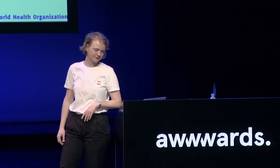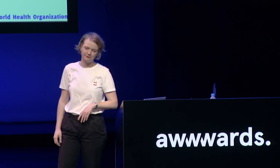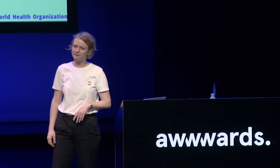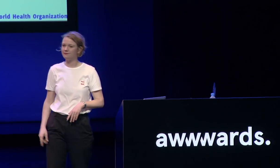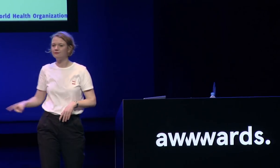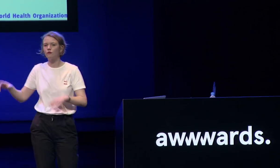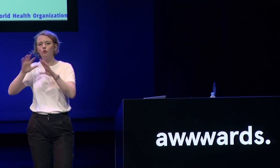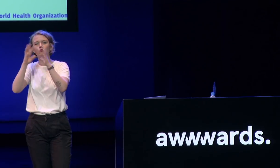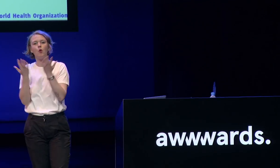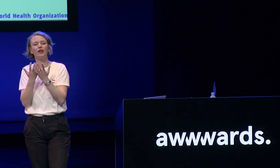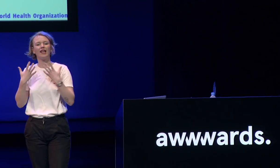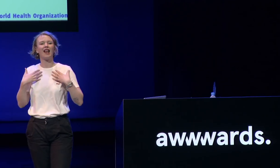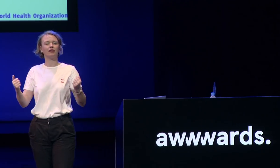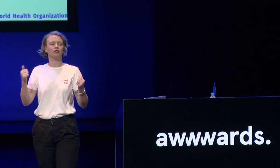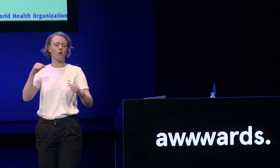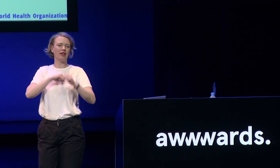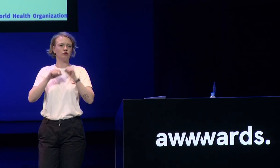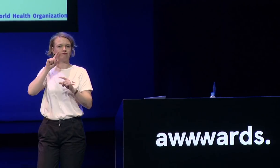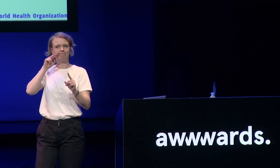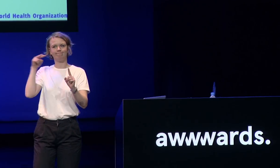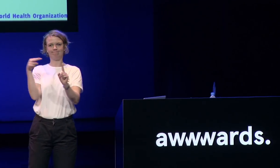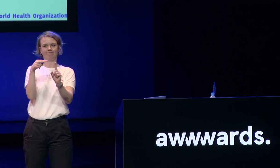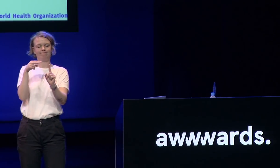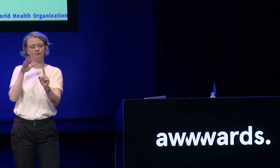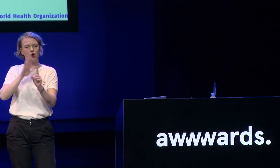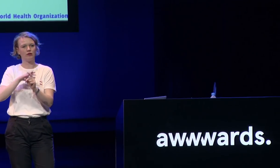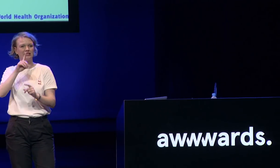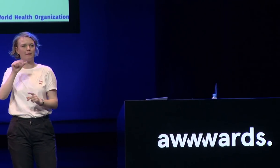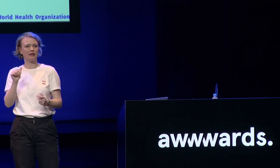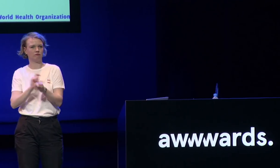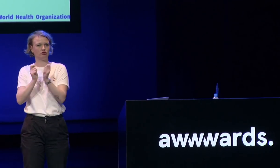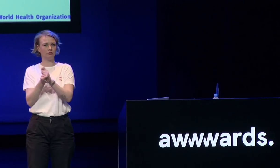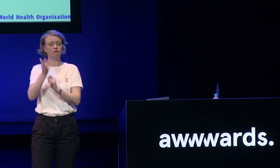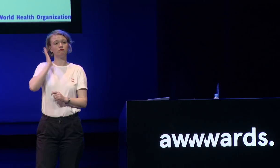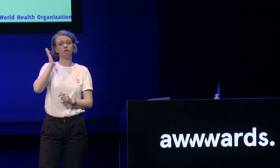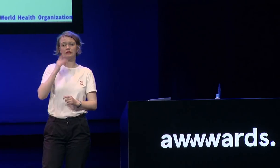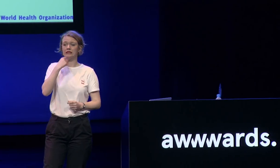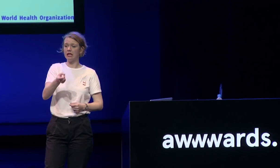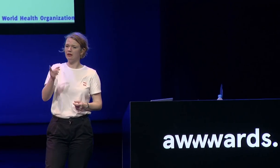necessary the World Health Organization had a perspective on disability used to